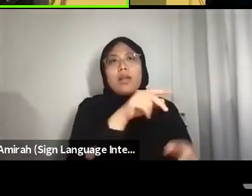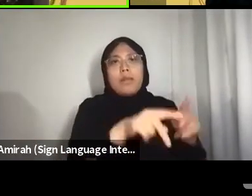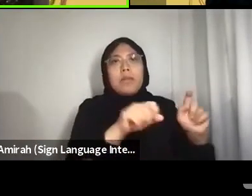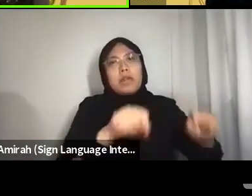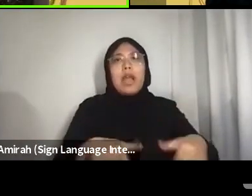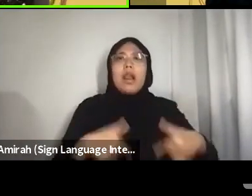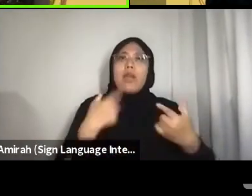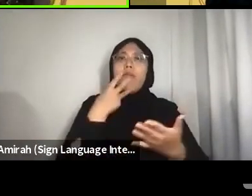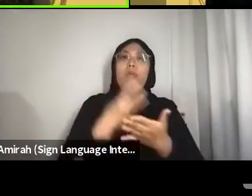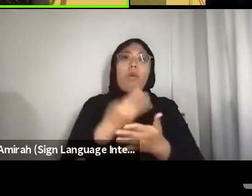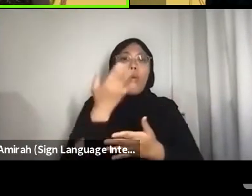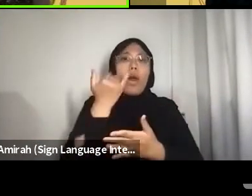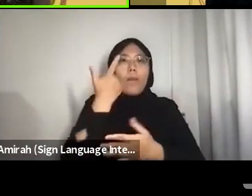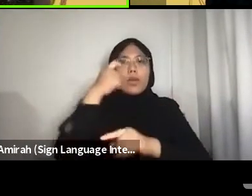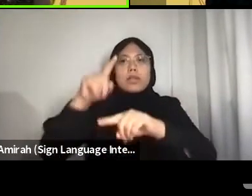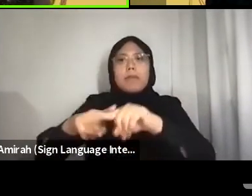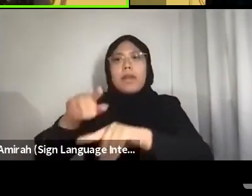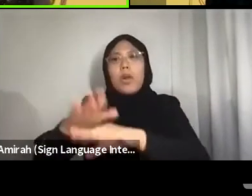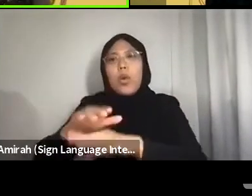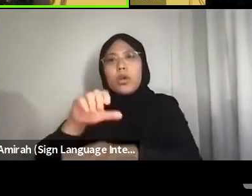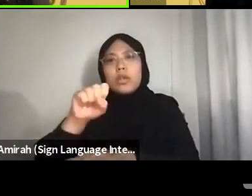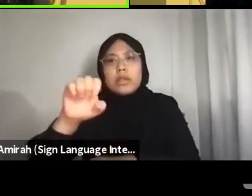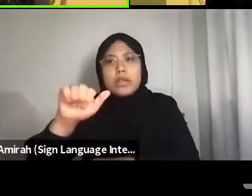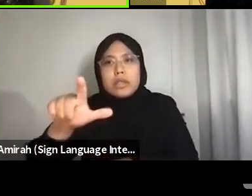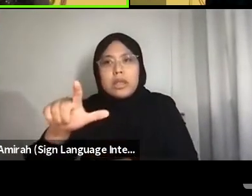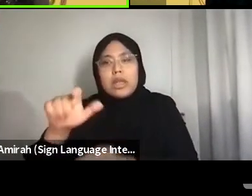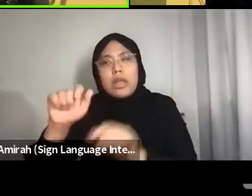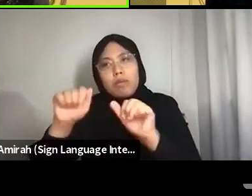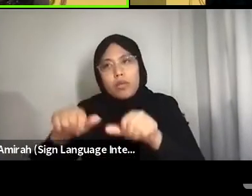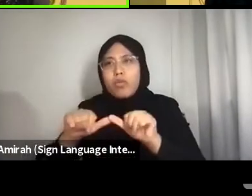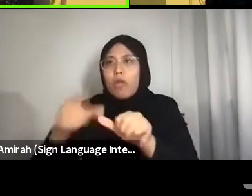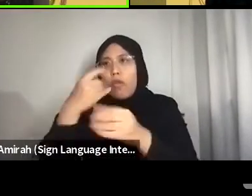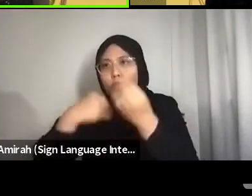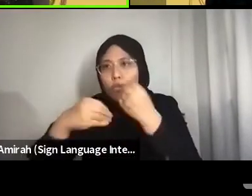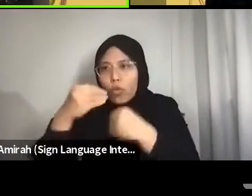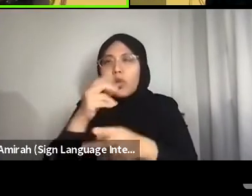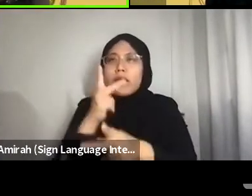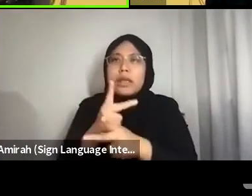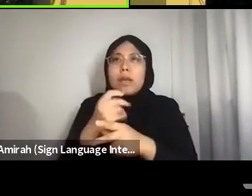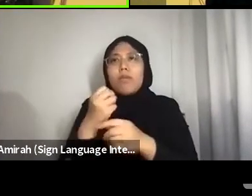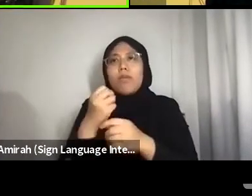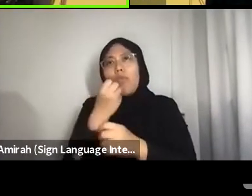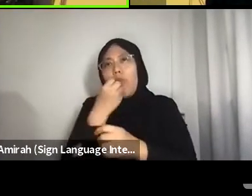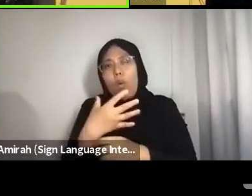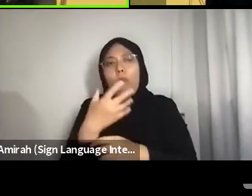because they depend on the seal for sustenance, for food, to keep them warm–for clothing and all that.